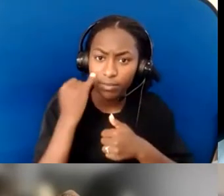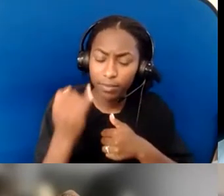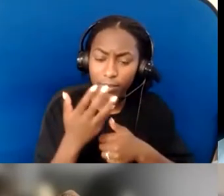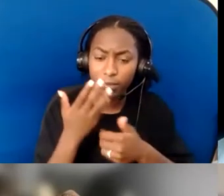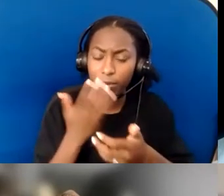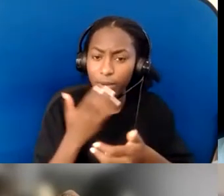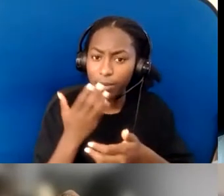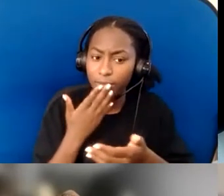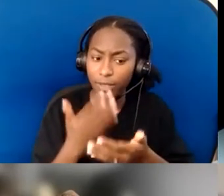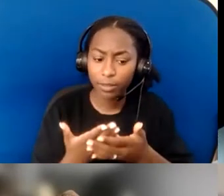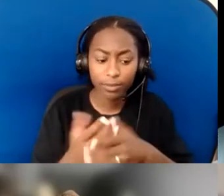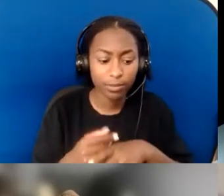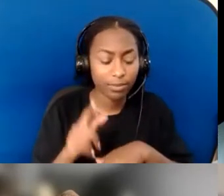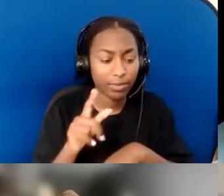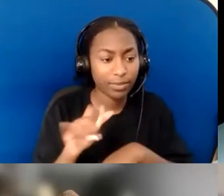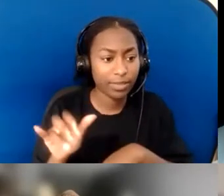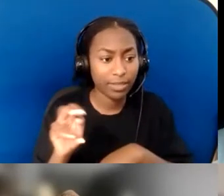Lynn, you are unmuted; we'd love to hear from you.